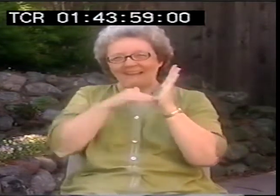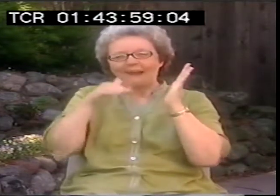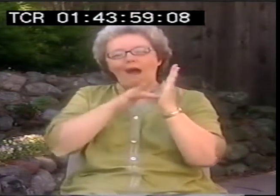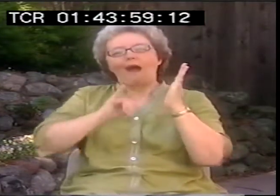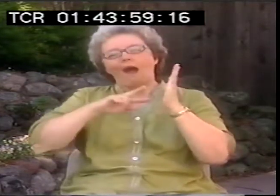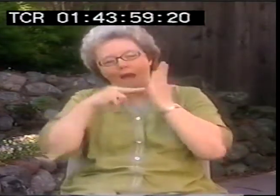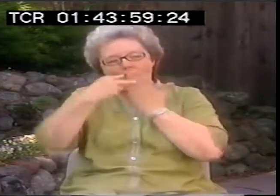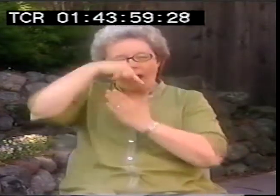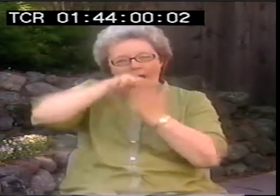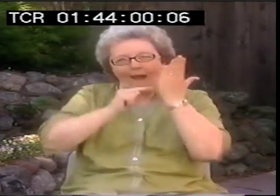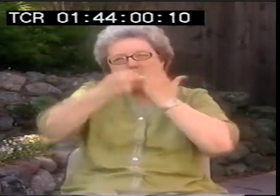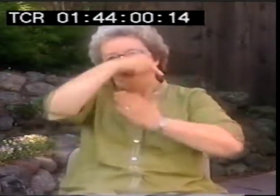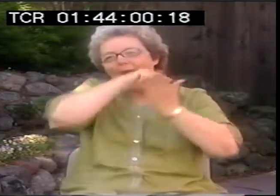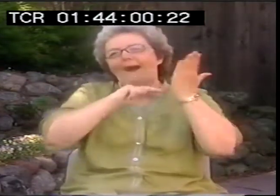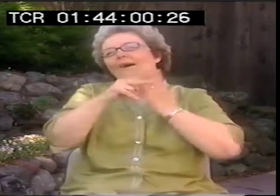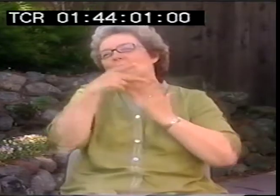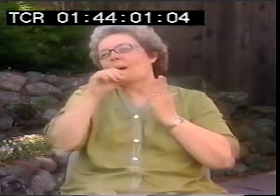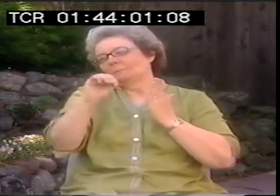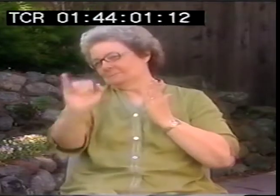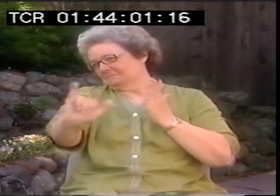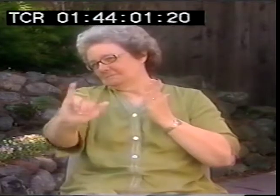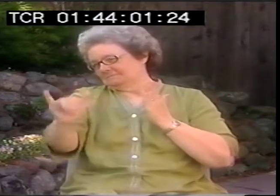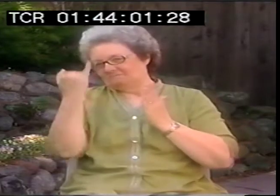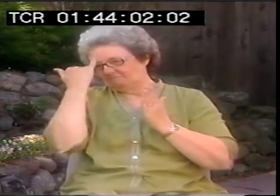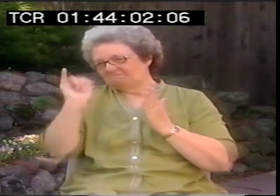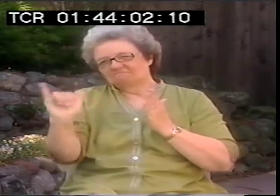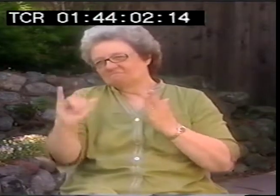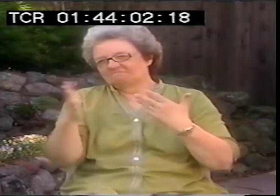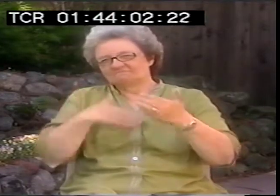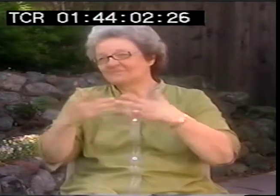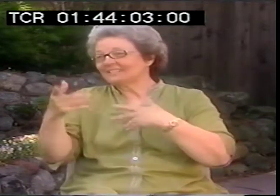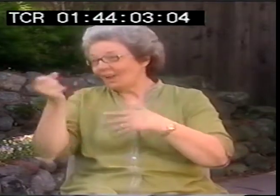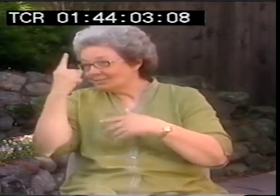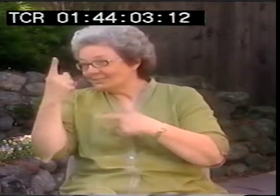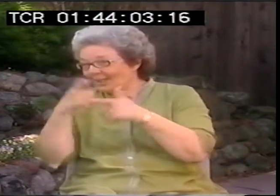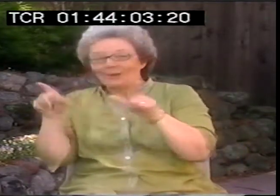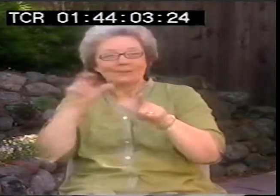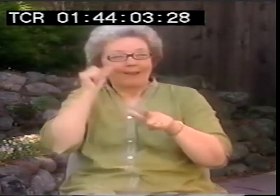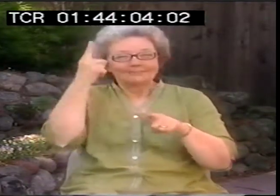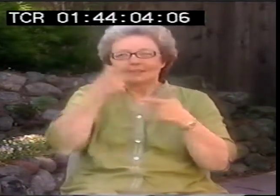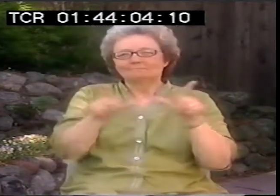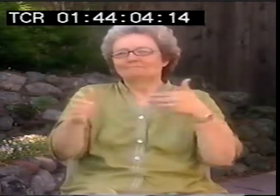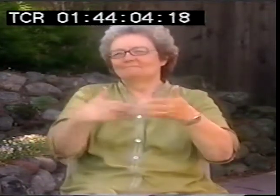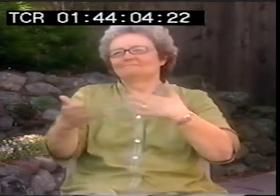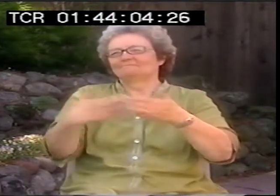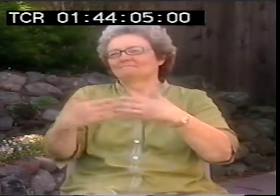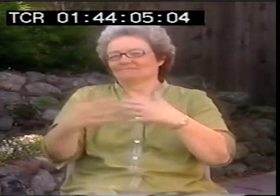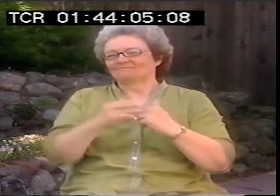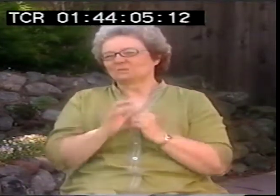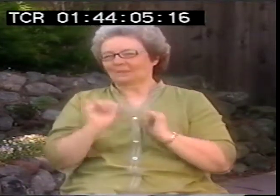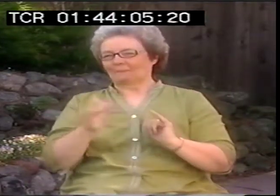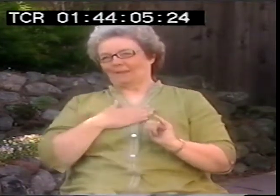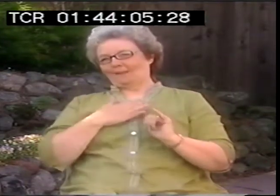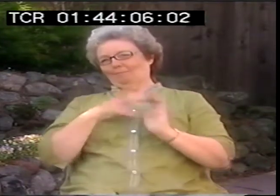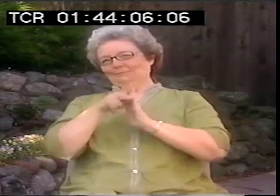to be able to understand it and all the nuances. So it doesn't matter whether it's sign language or a written language poetry rendition.